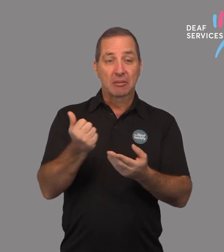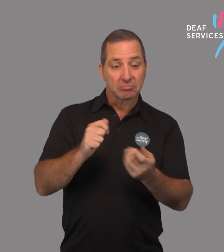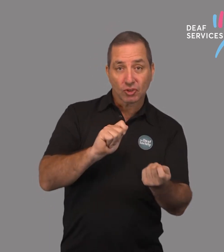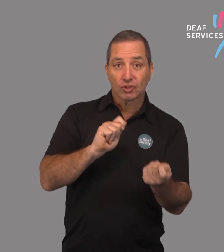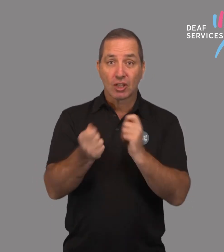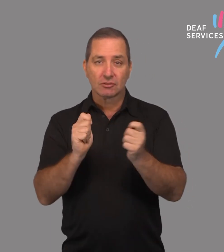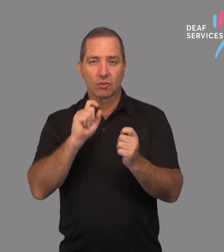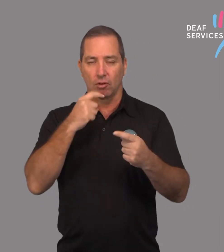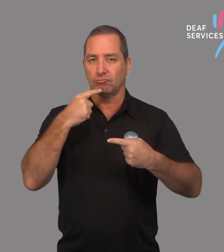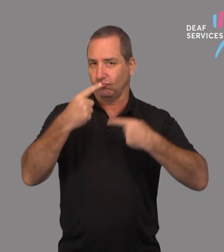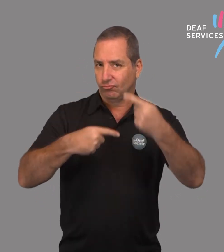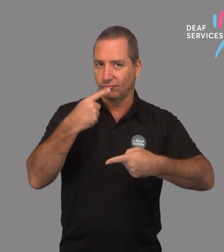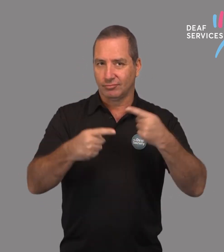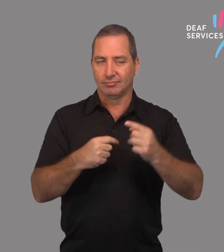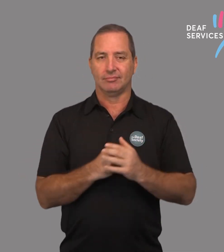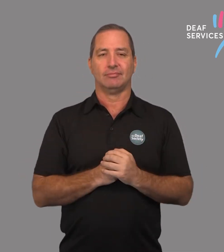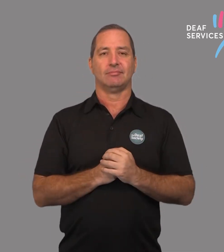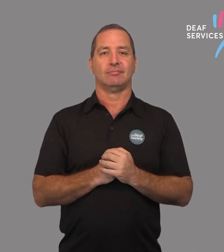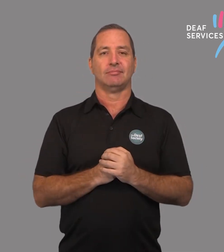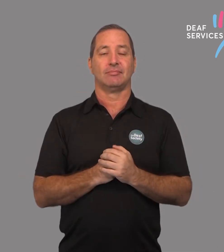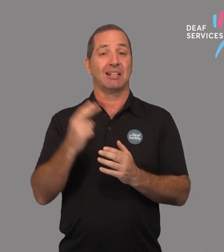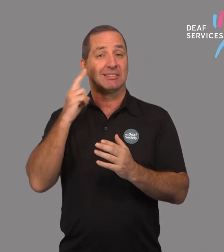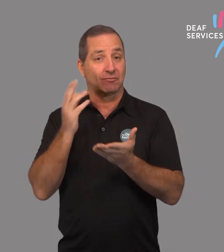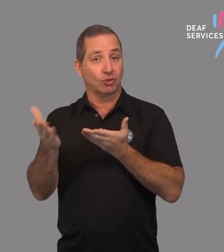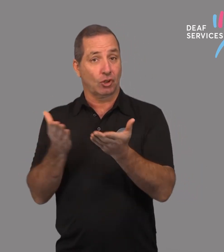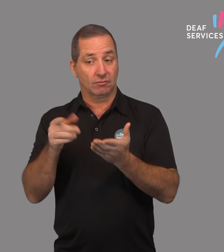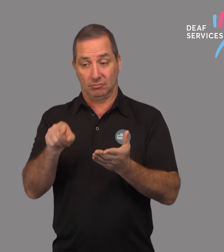Some things have changed. For Deaf Services, they include: